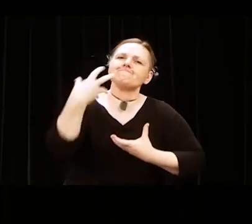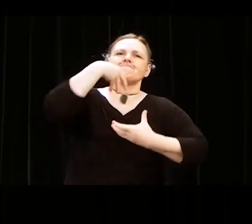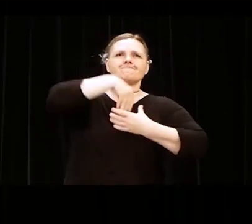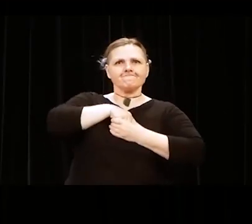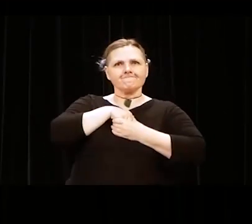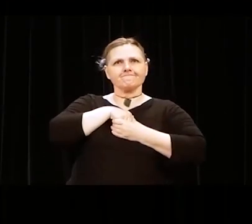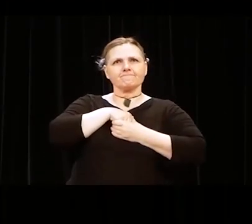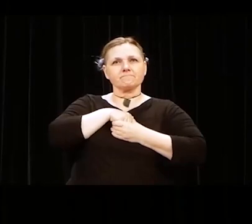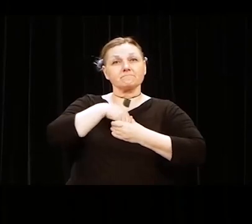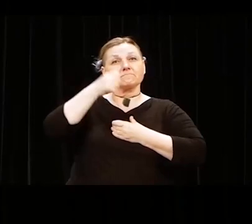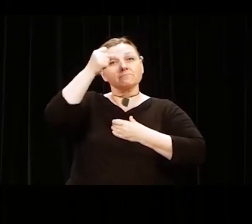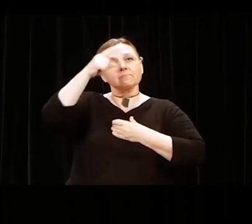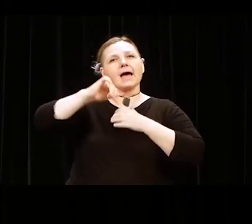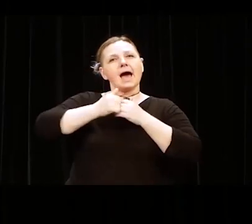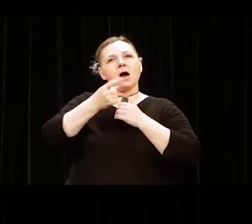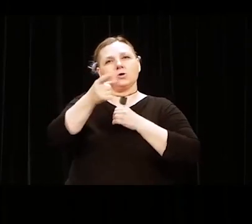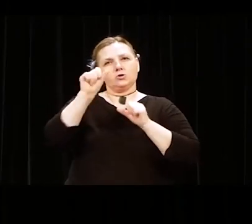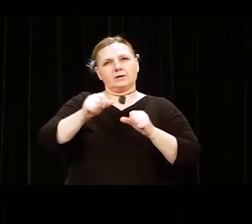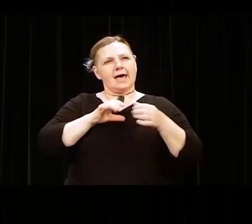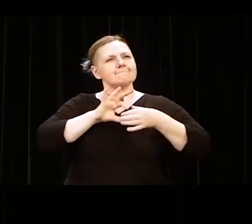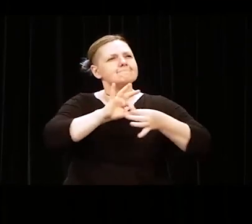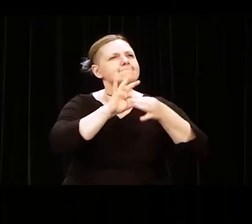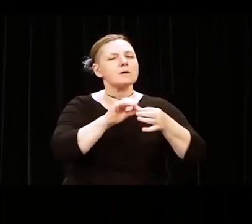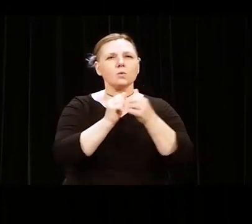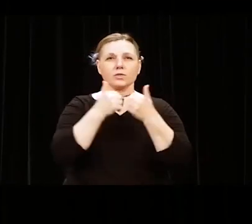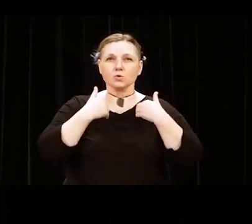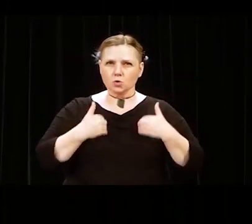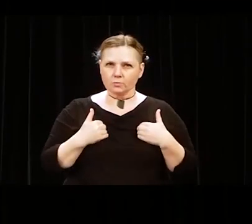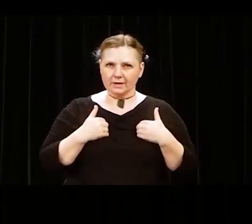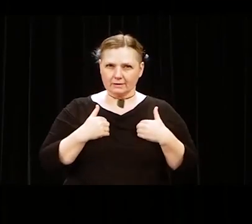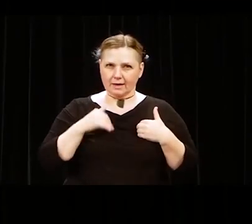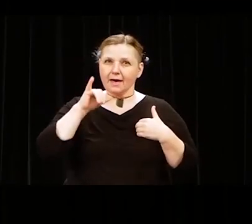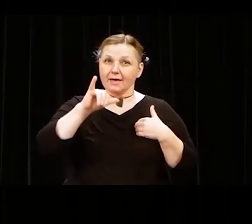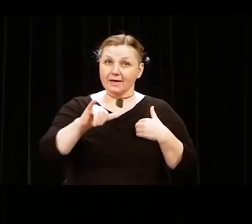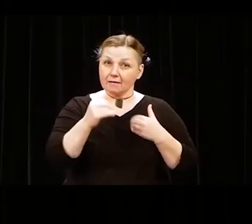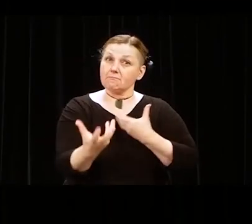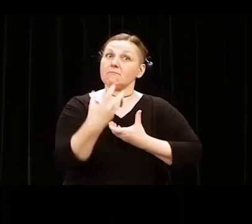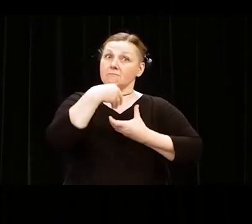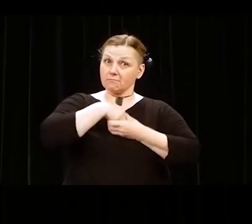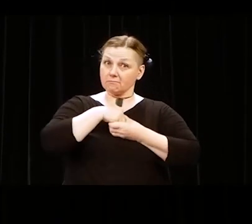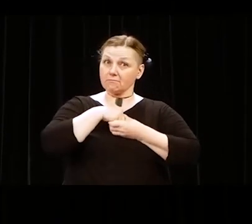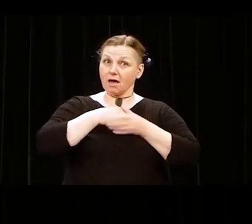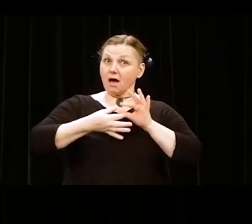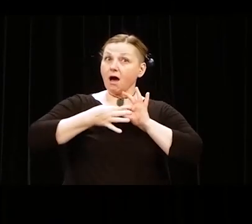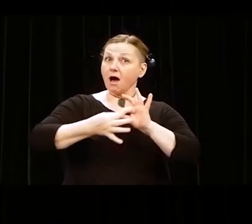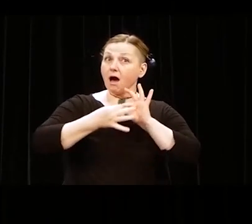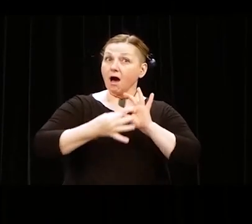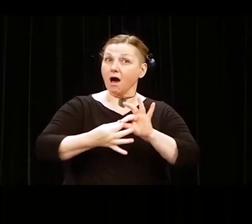sharing the world with other humans, you will truly succeed. It goes beyond being kind to each other.